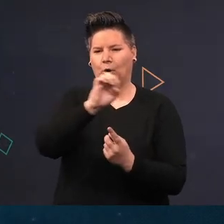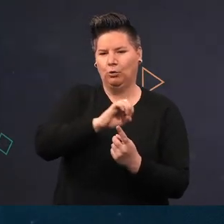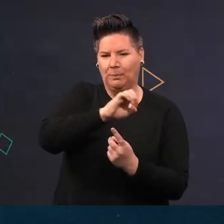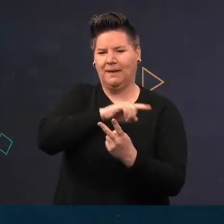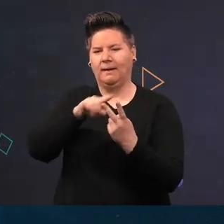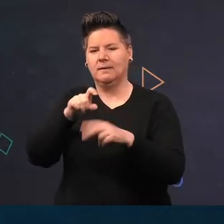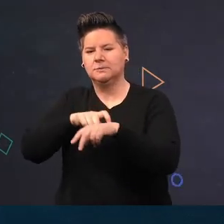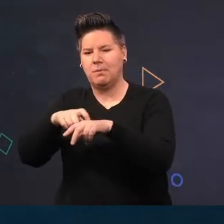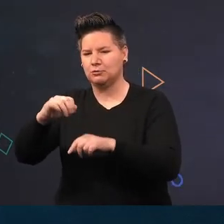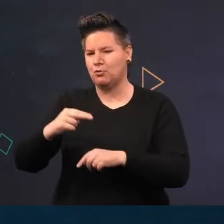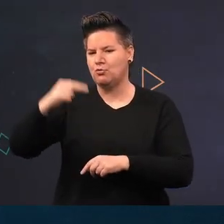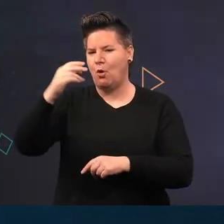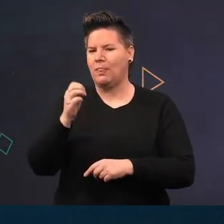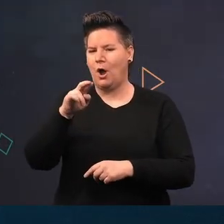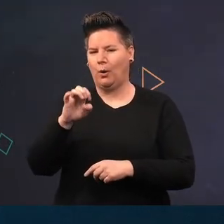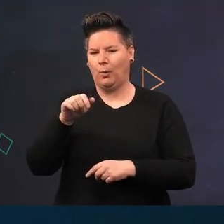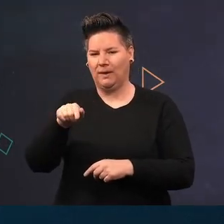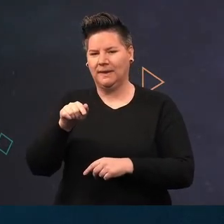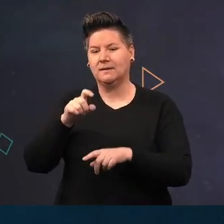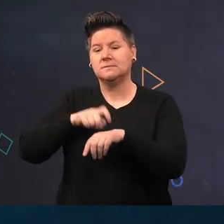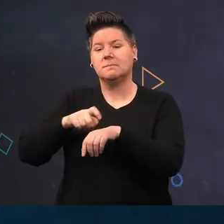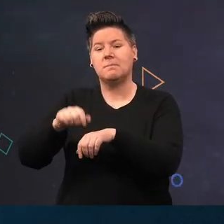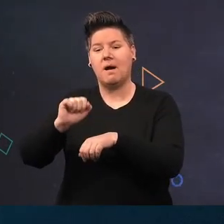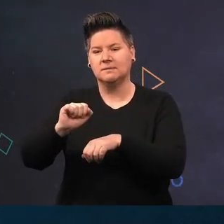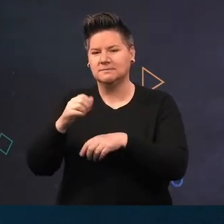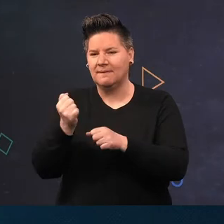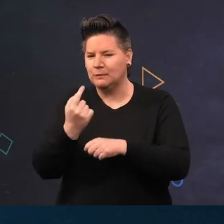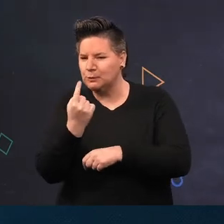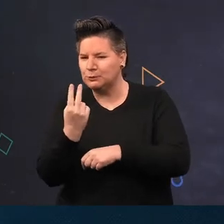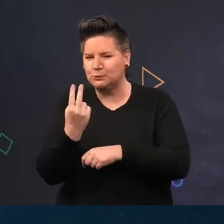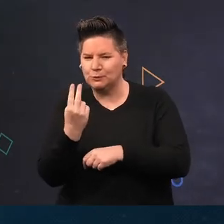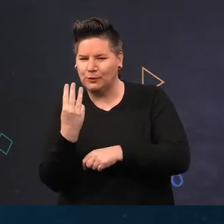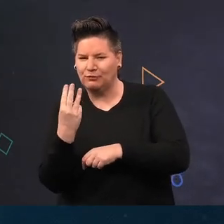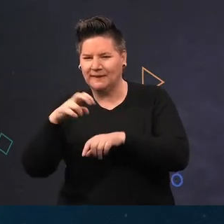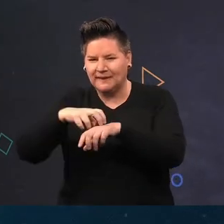as well as the Northern Cowrie. Spotted Cowrie's shell bares two or three spots